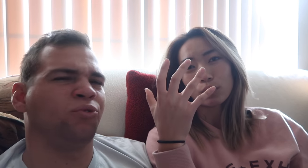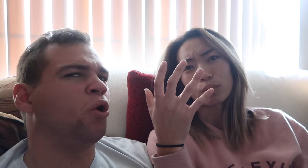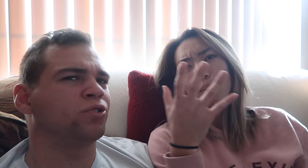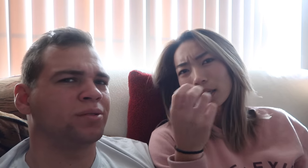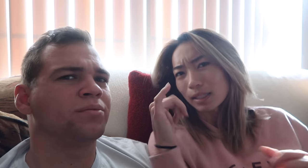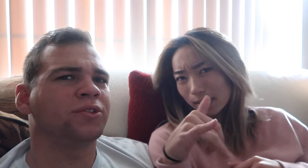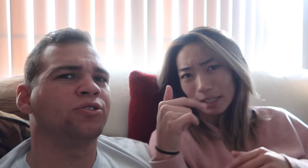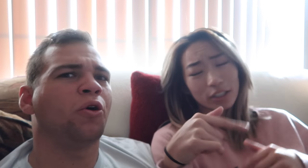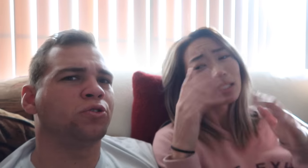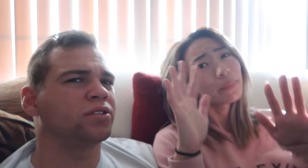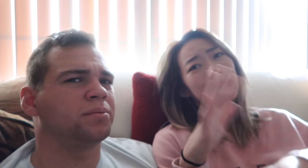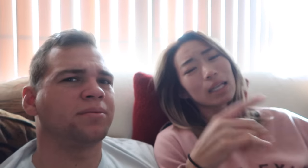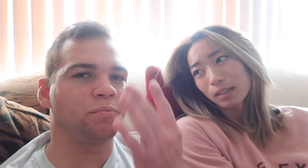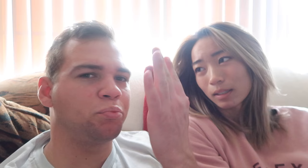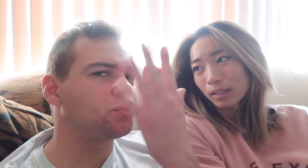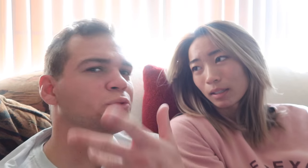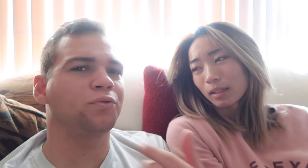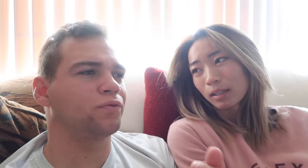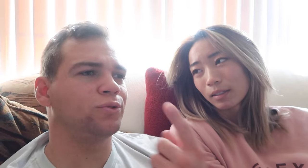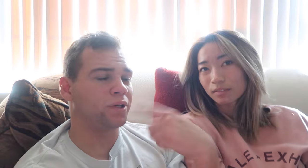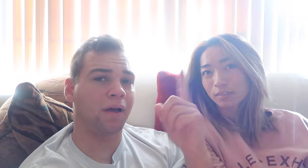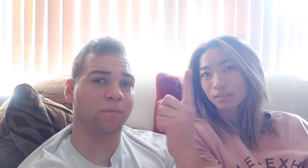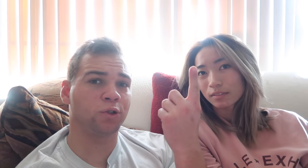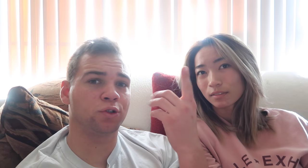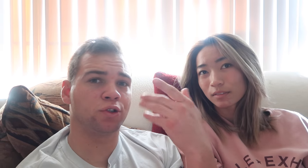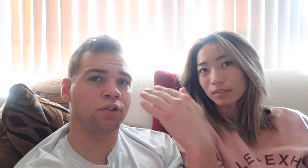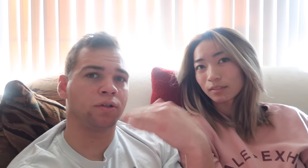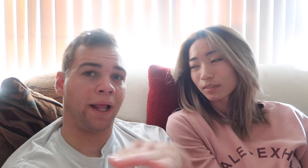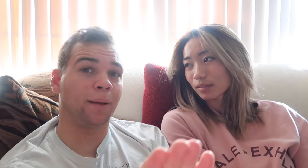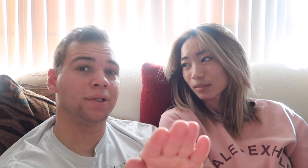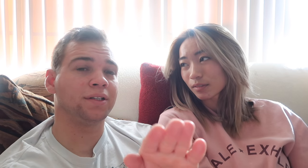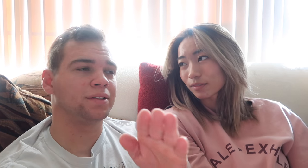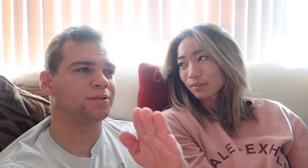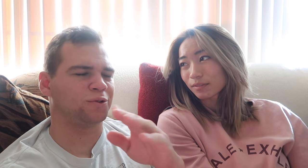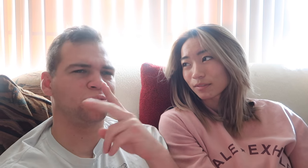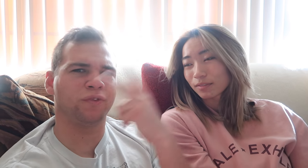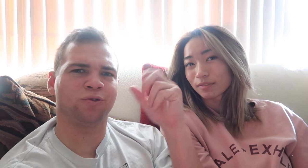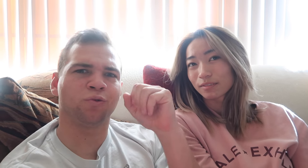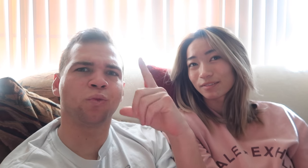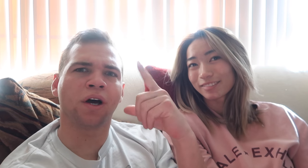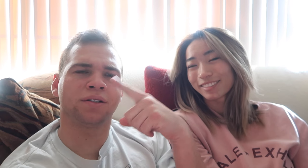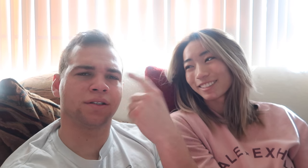If you wanted to stay here its amazing its beautiful when i first came in i was very surprised